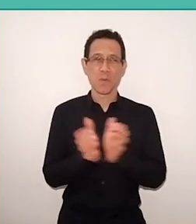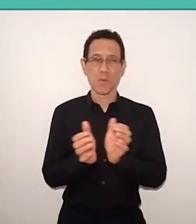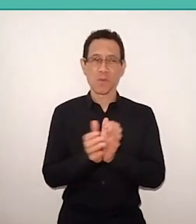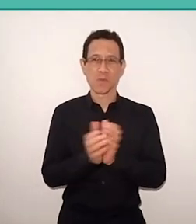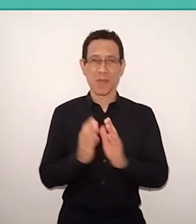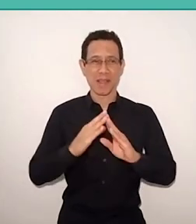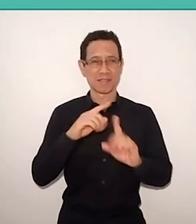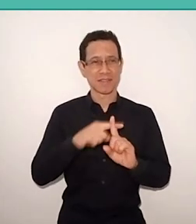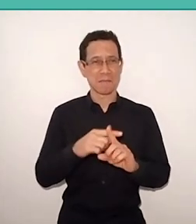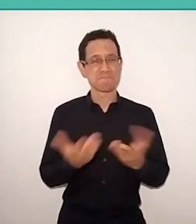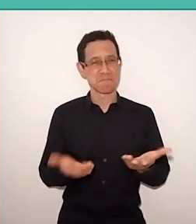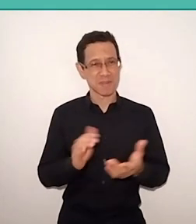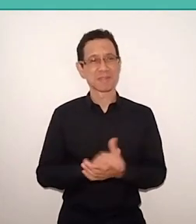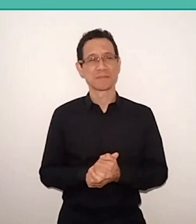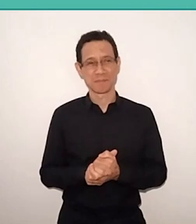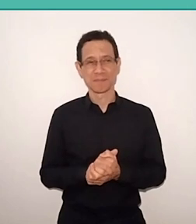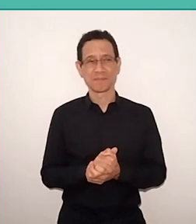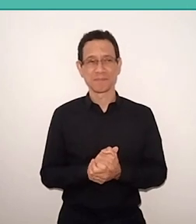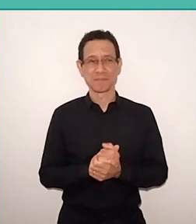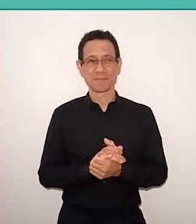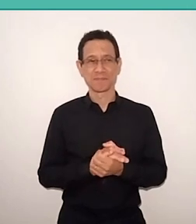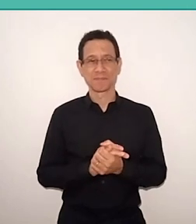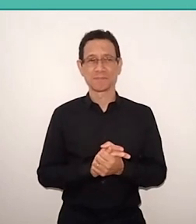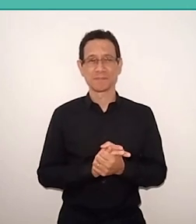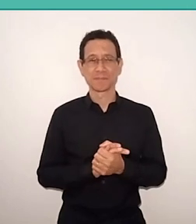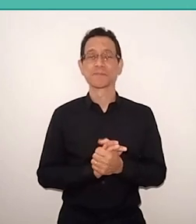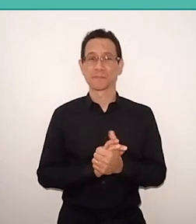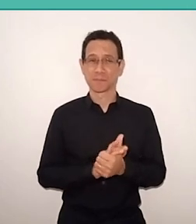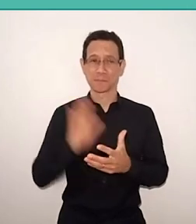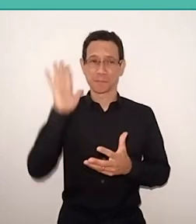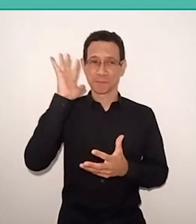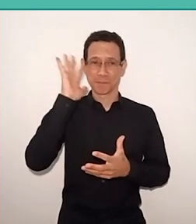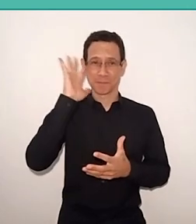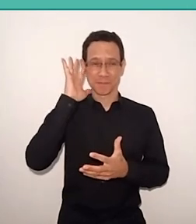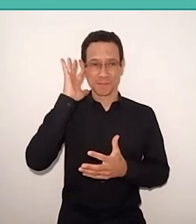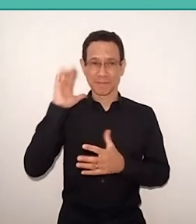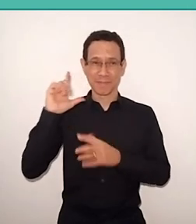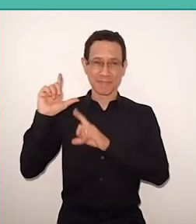So, I think, in my career, in Freire's intellectual trajectory,